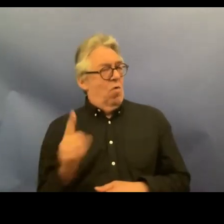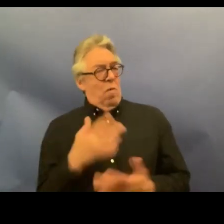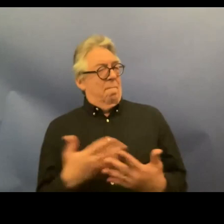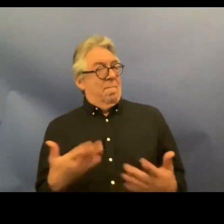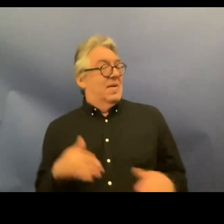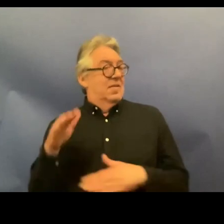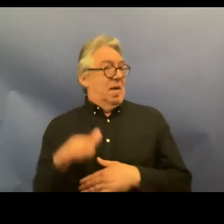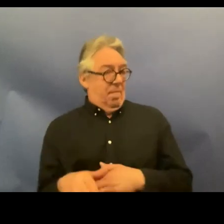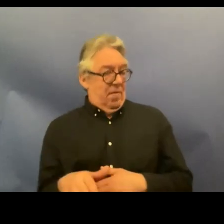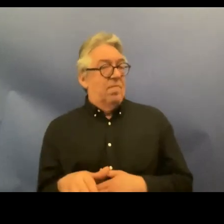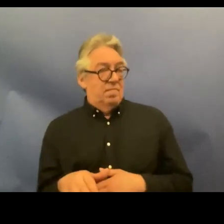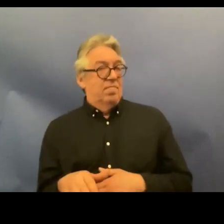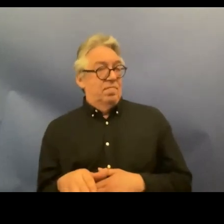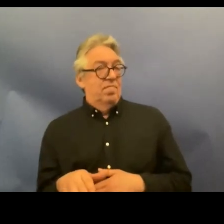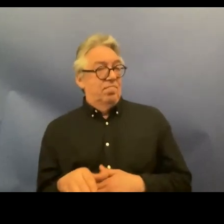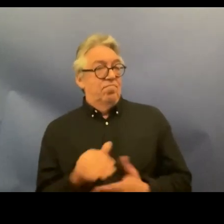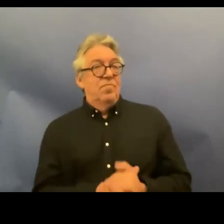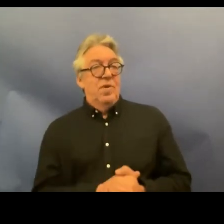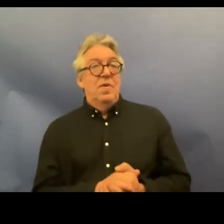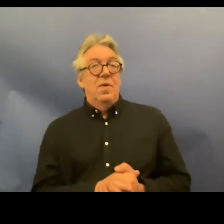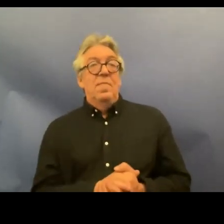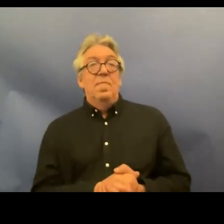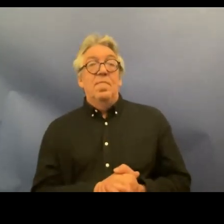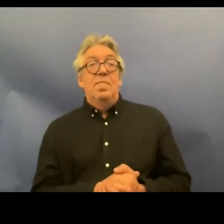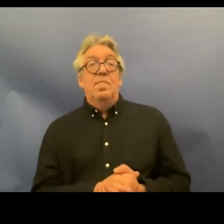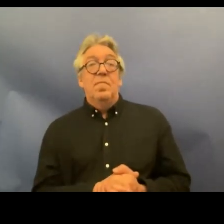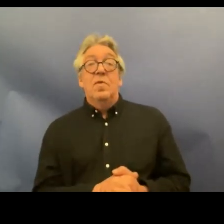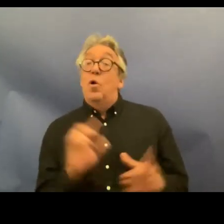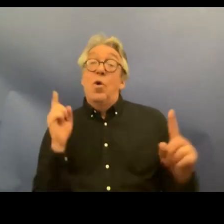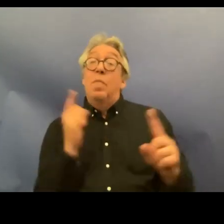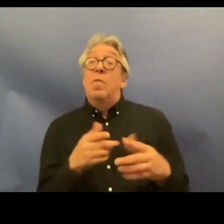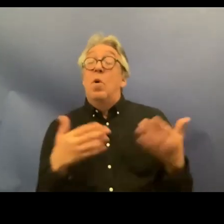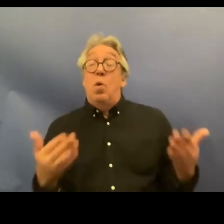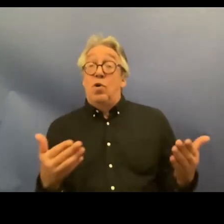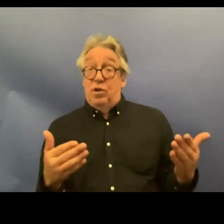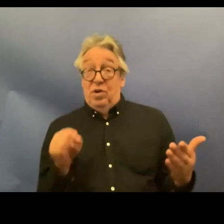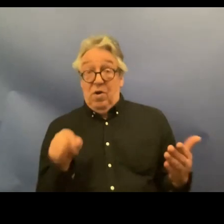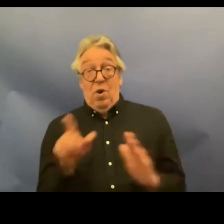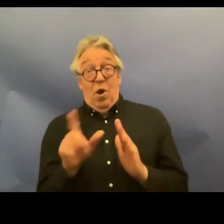implementing the crpd and its main purpose is to comply with the